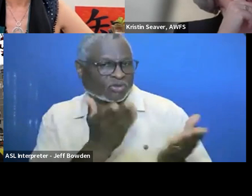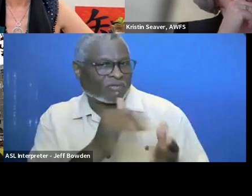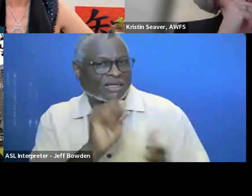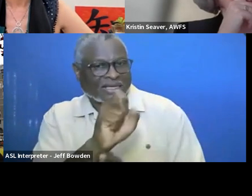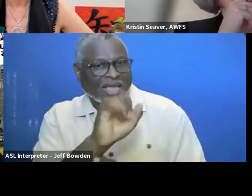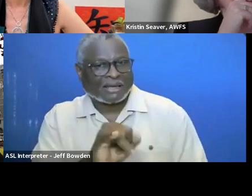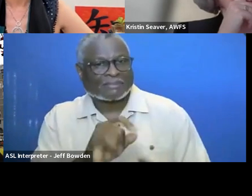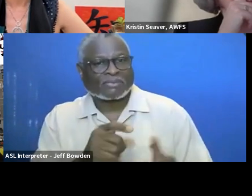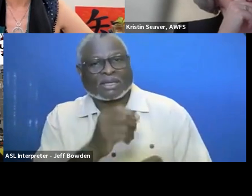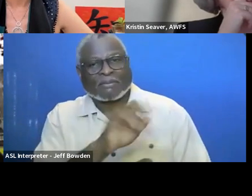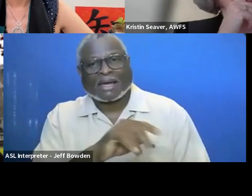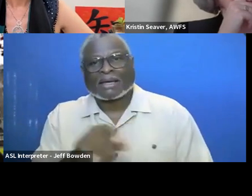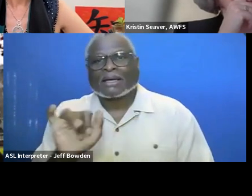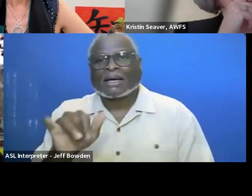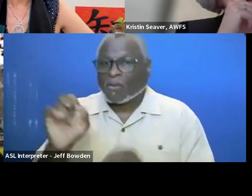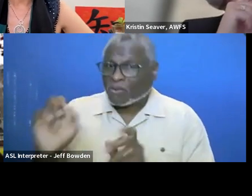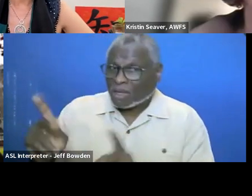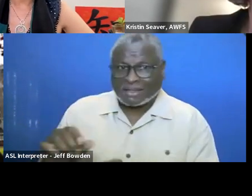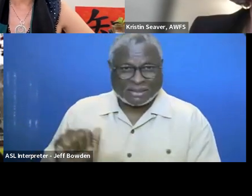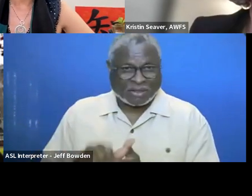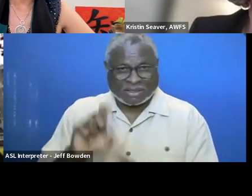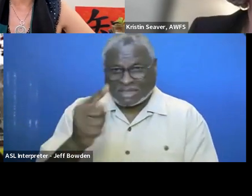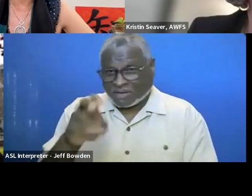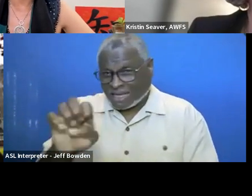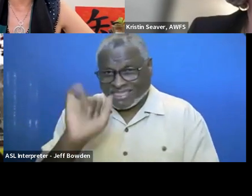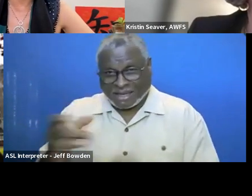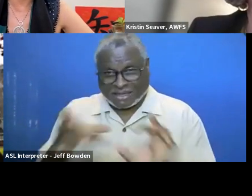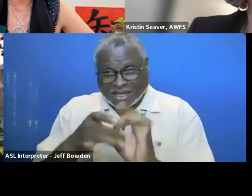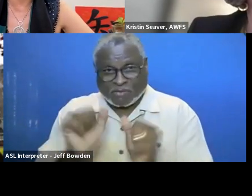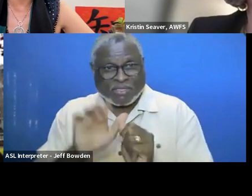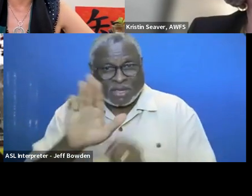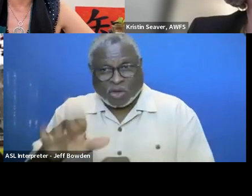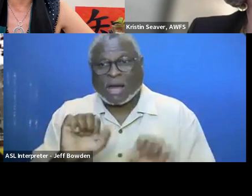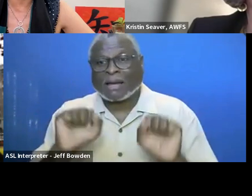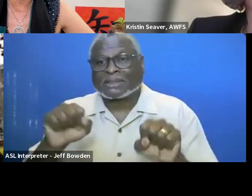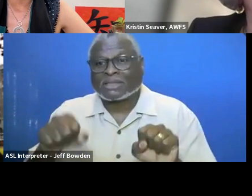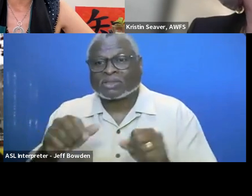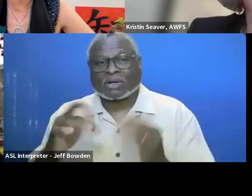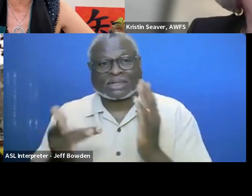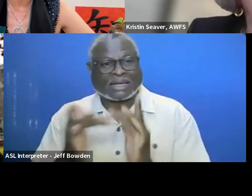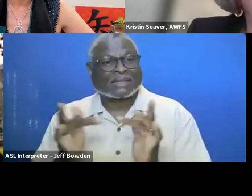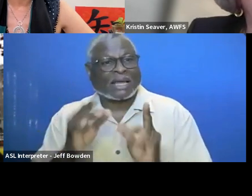Okay. Stephanie, I think this connects with your potential contact, correct?